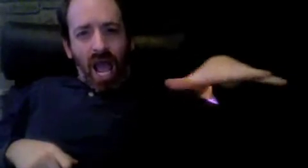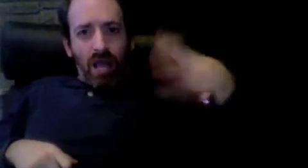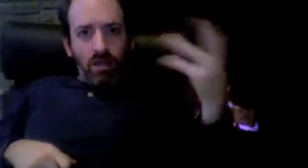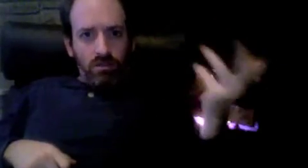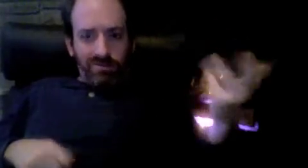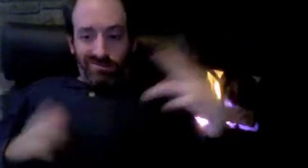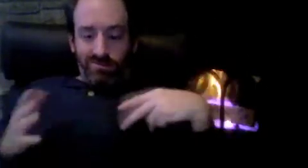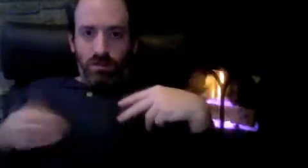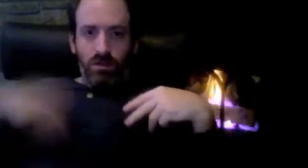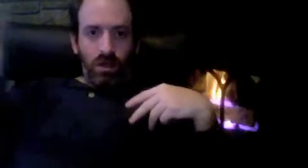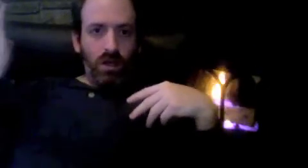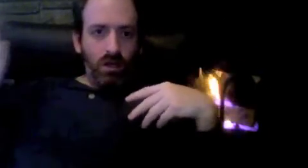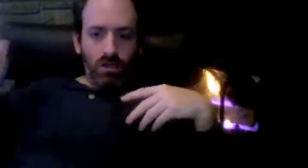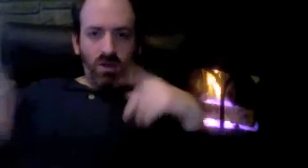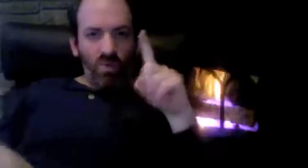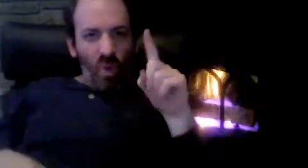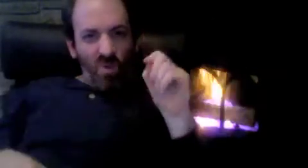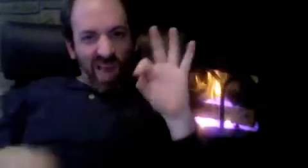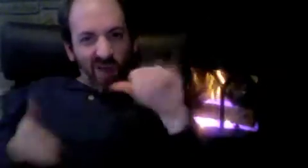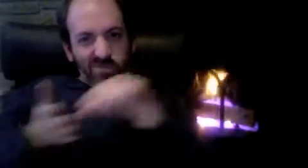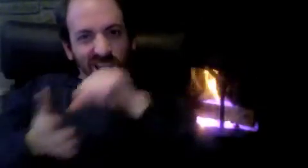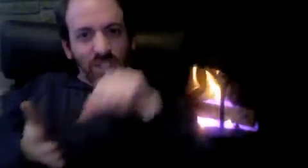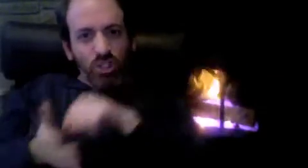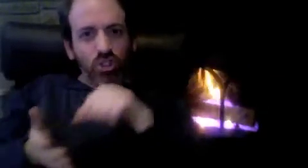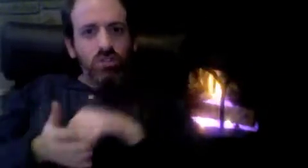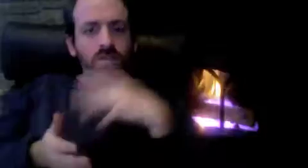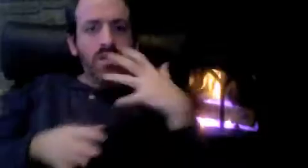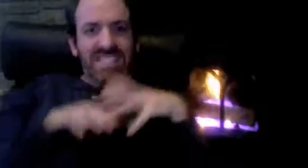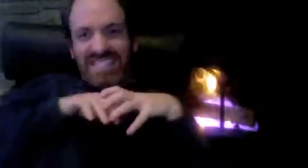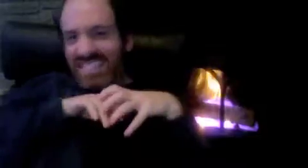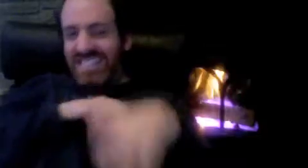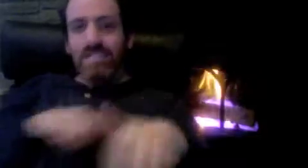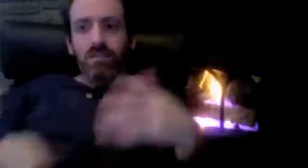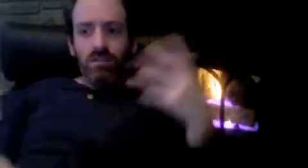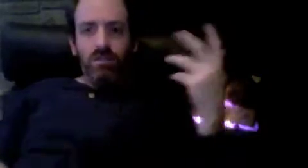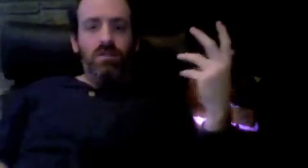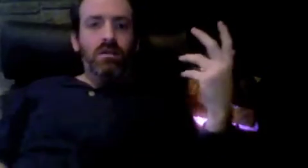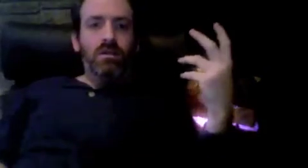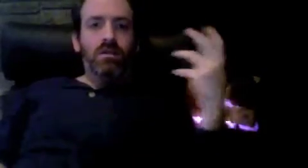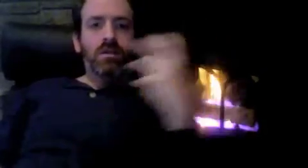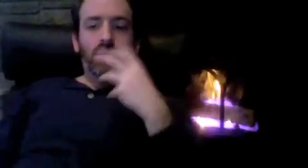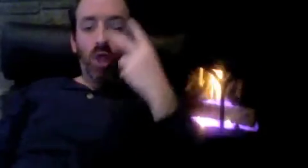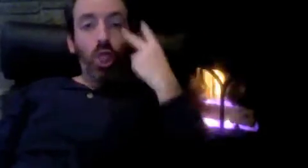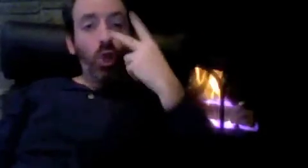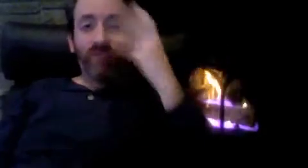I was thinking of my friends/community who are likely not to read them at all, 109 pages filled in legalese!